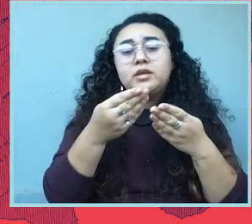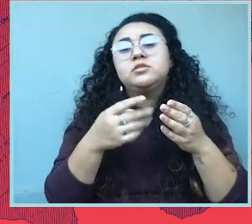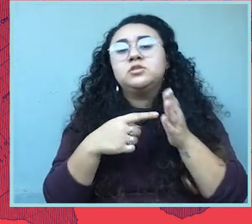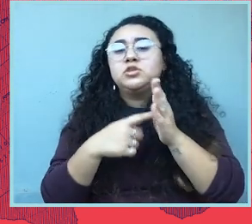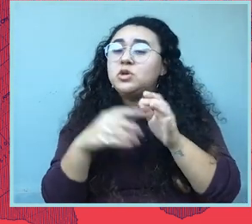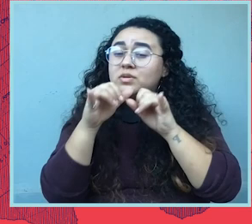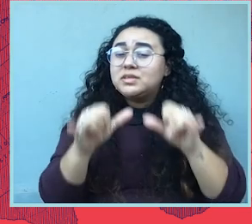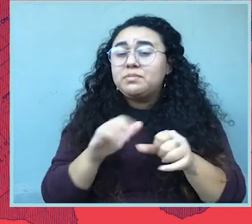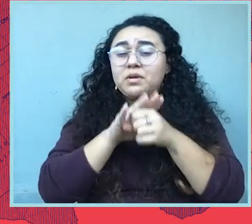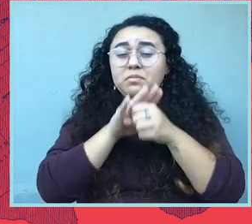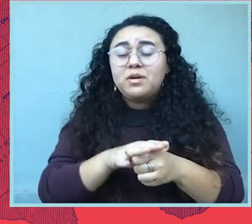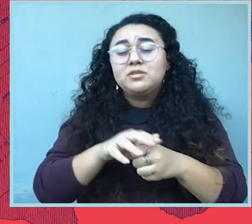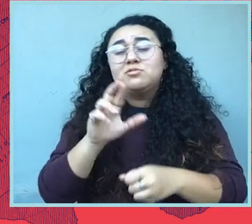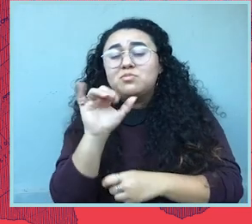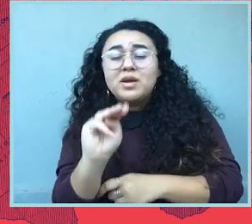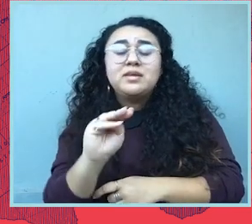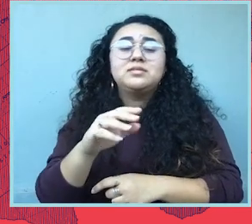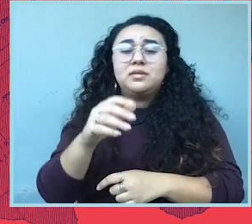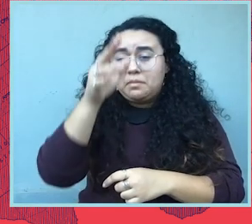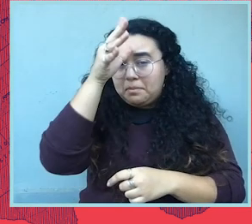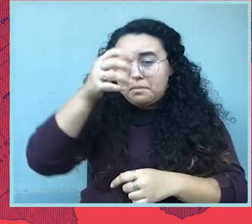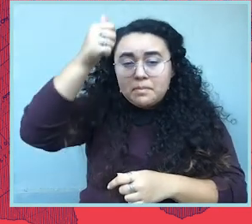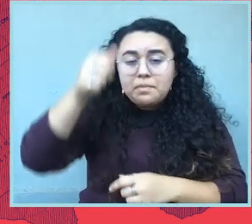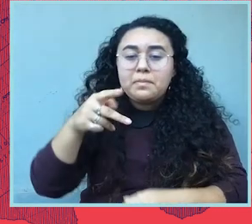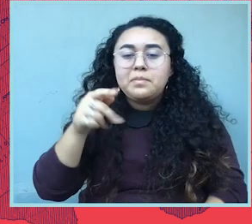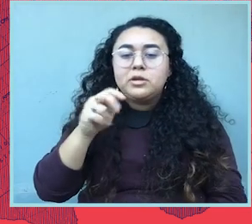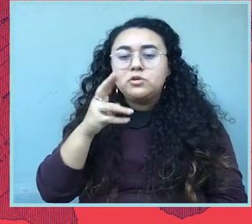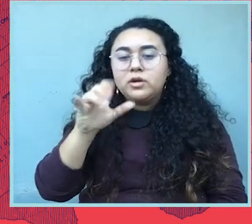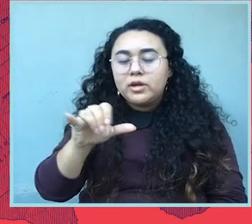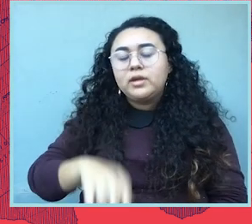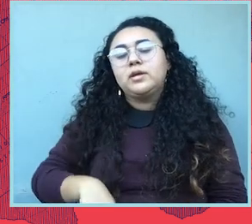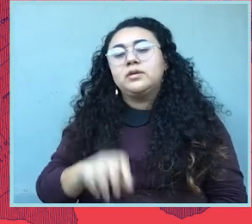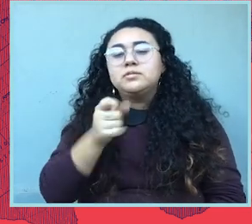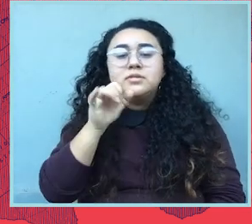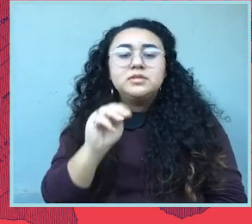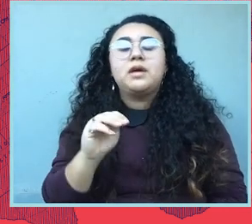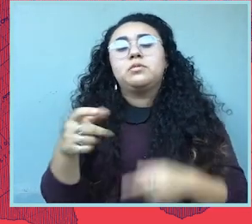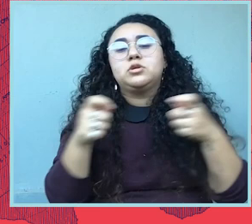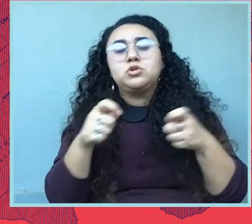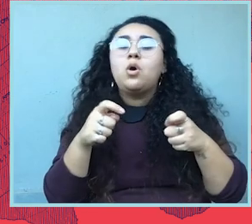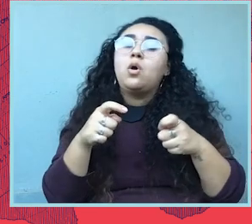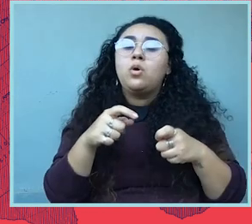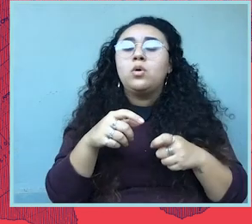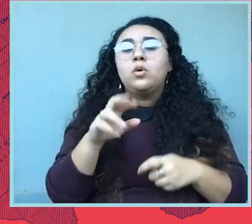reflect a legacy of systemic oppression, racism, patriarchy, sexism and control over reproductive